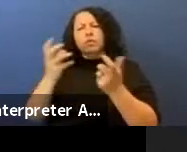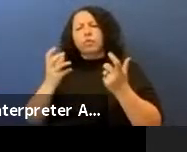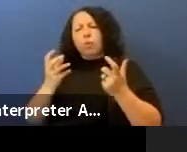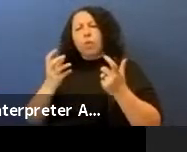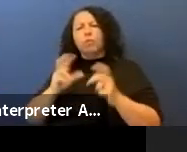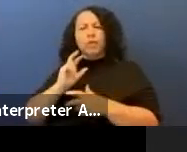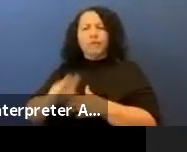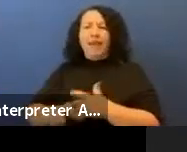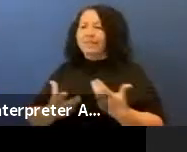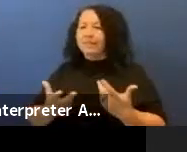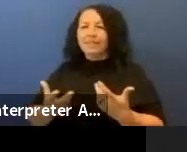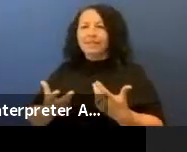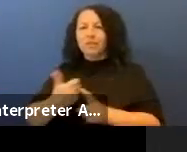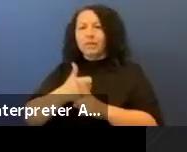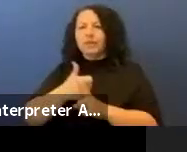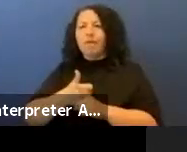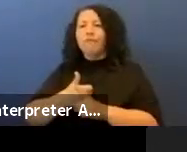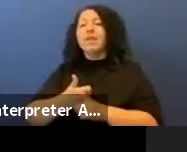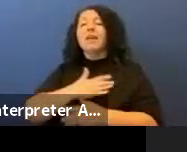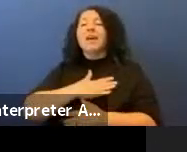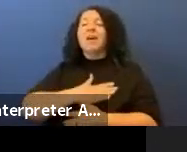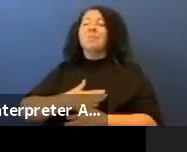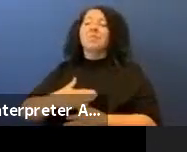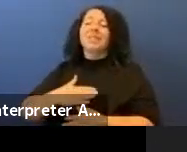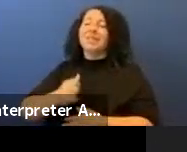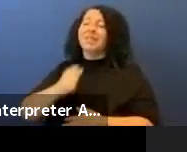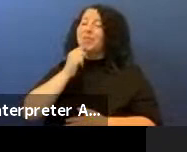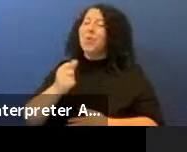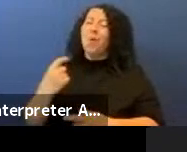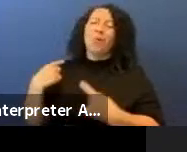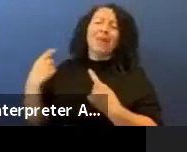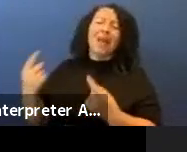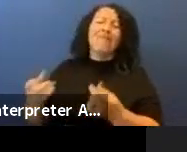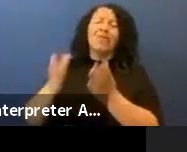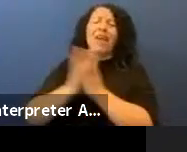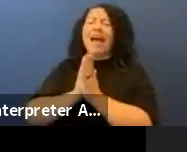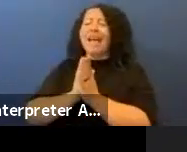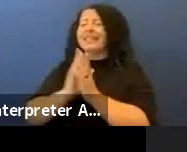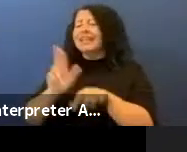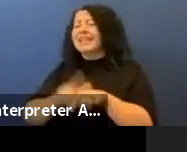and please don't ever ask Native people to write things for you for free.